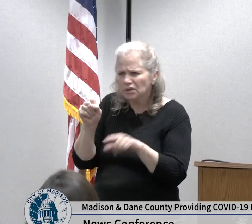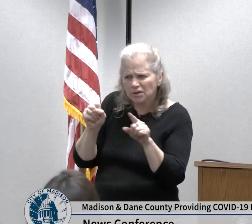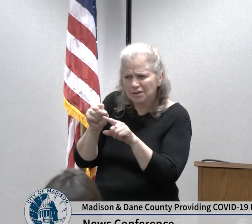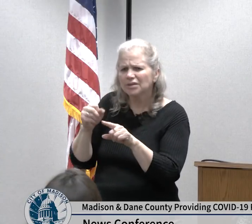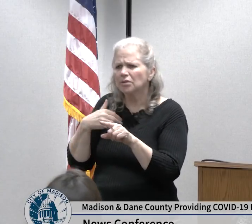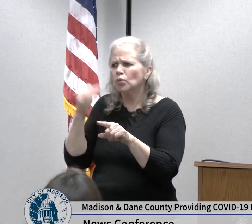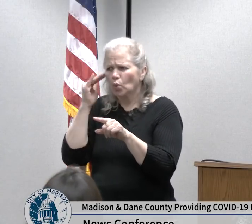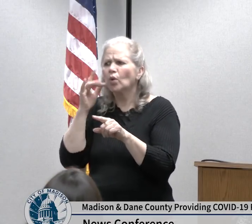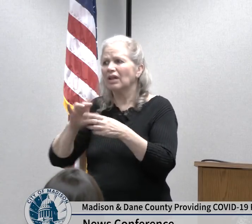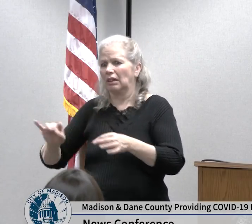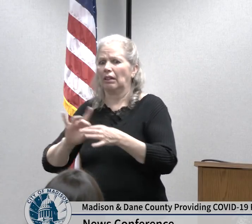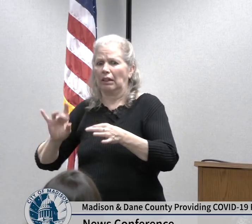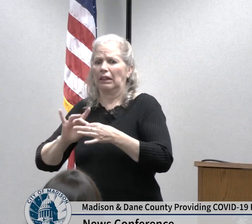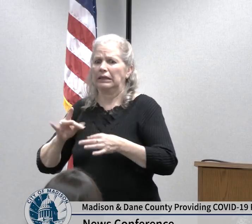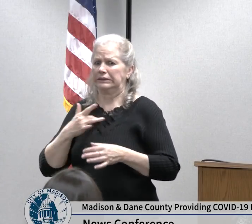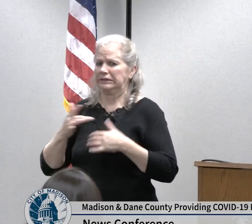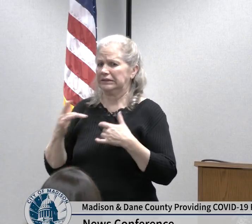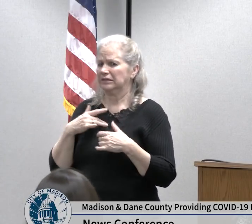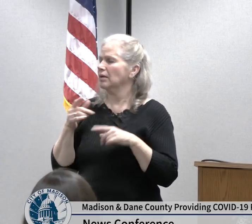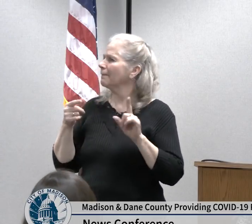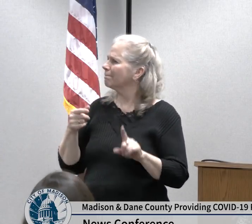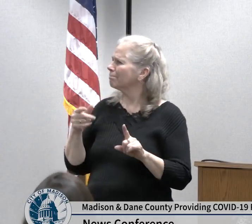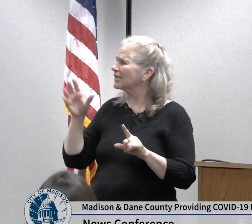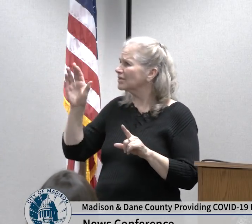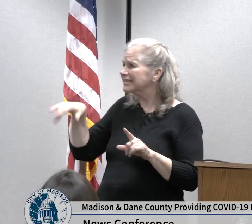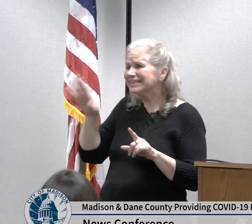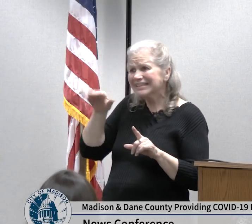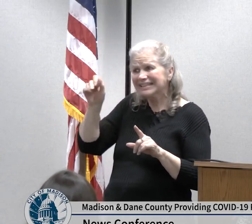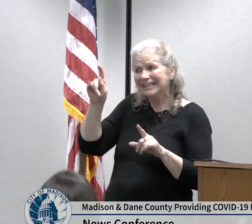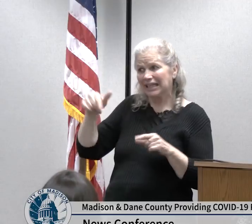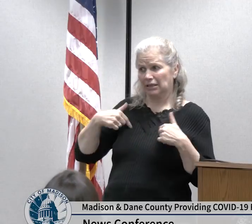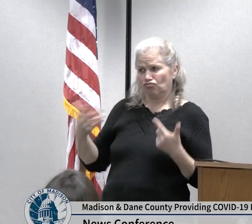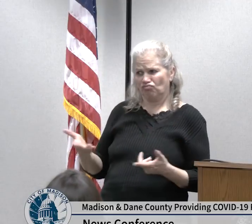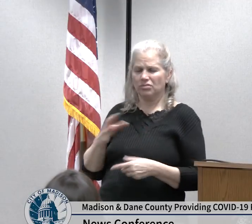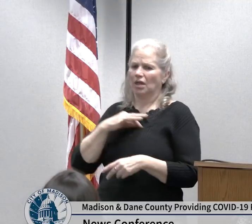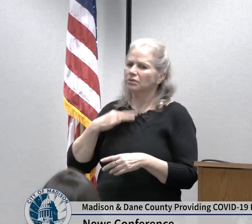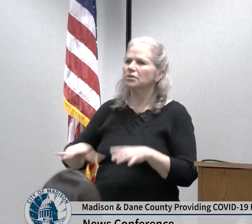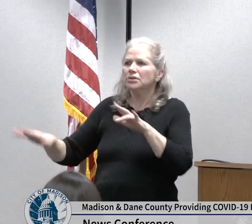working hard on this emergency an in coordination with the county and a large